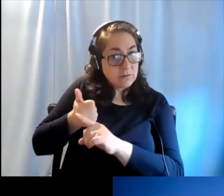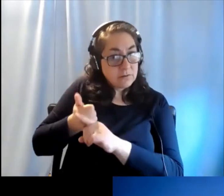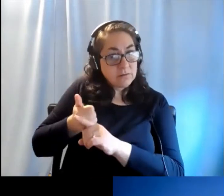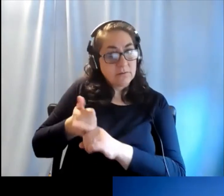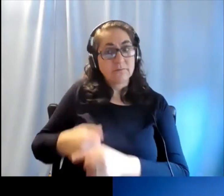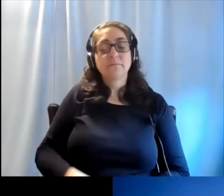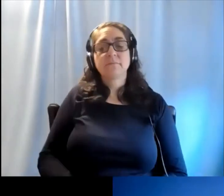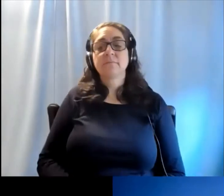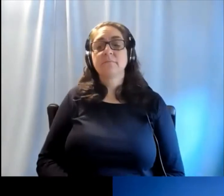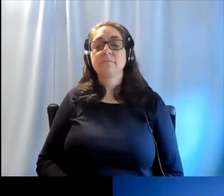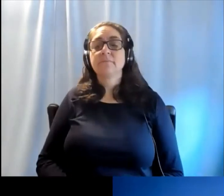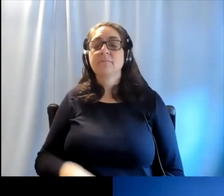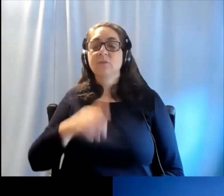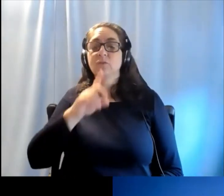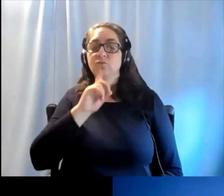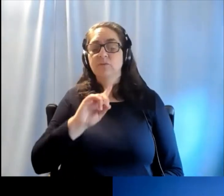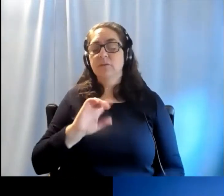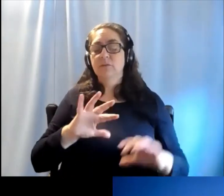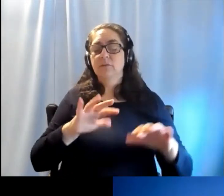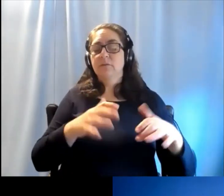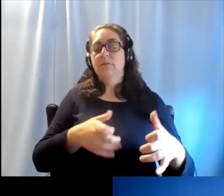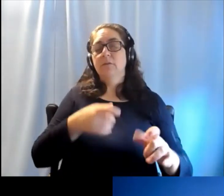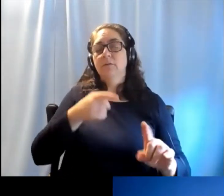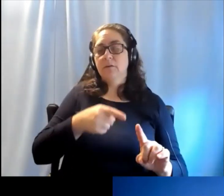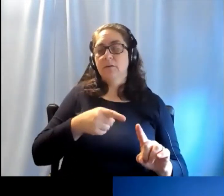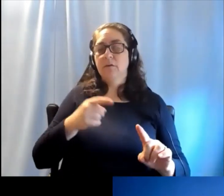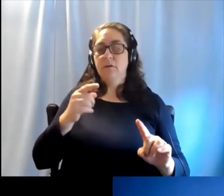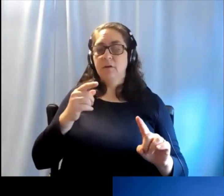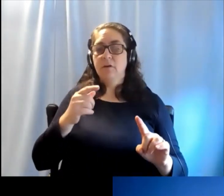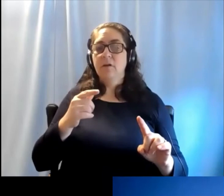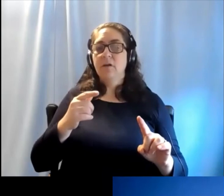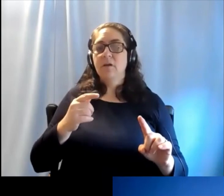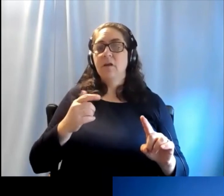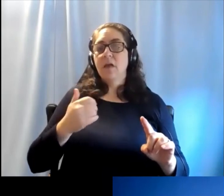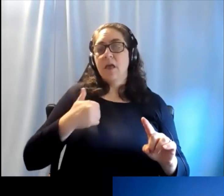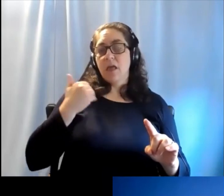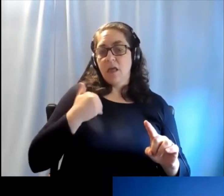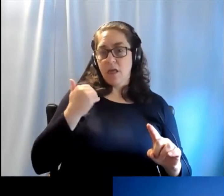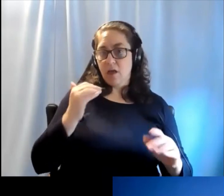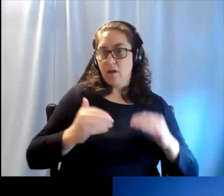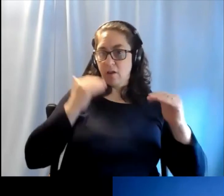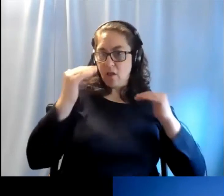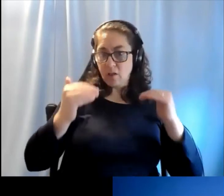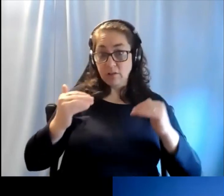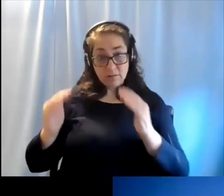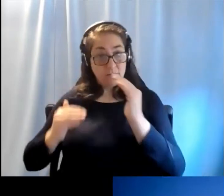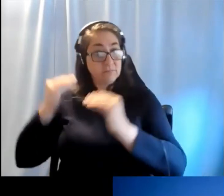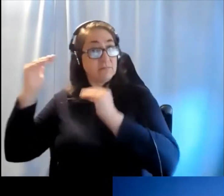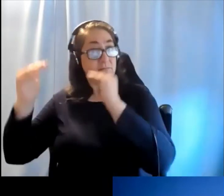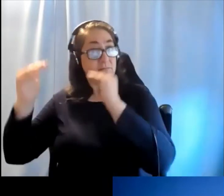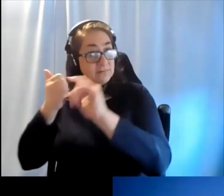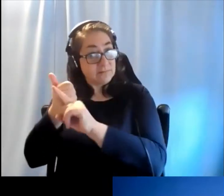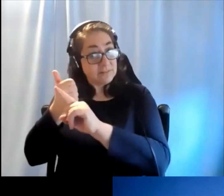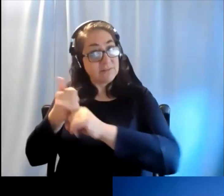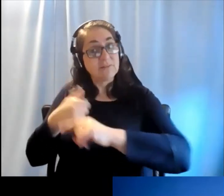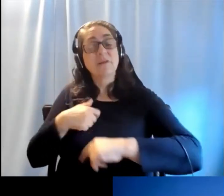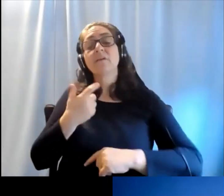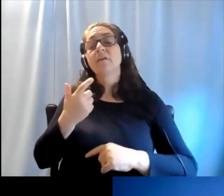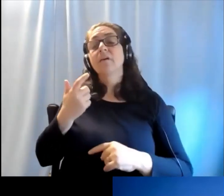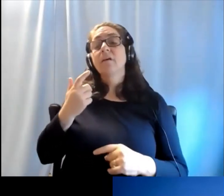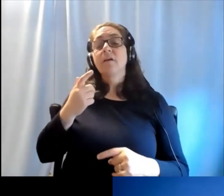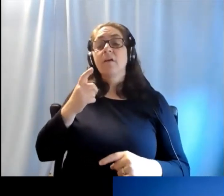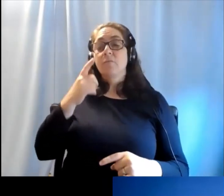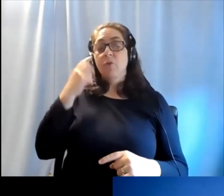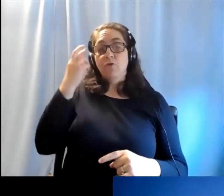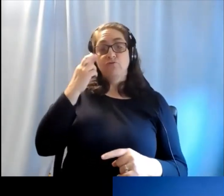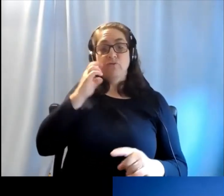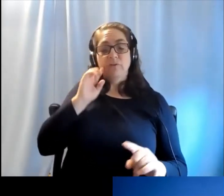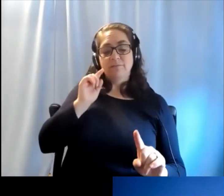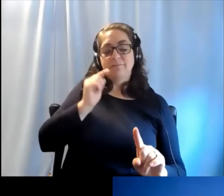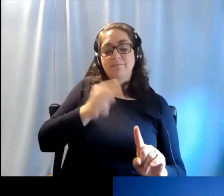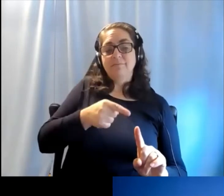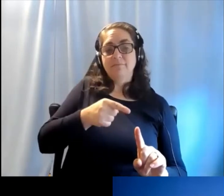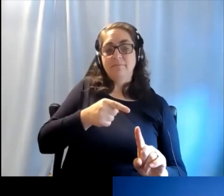So the target is really adolescents in young adults but the reason for this target is because